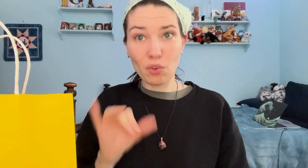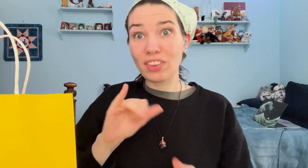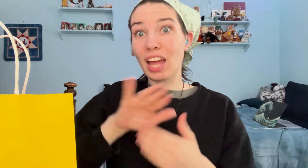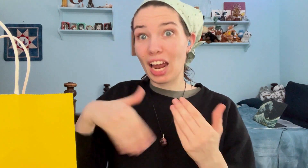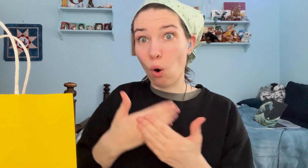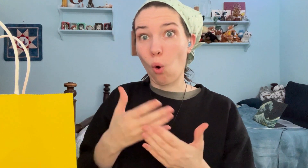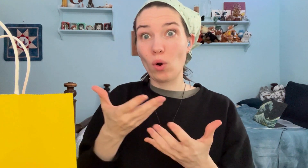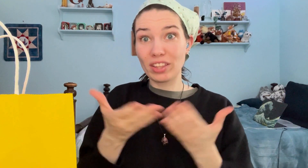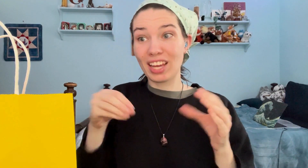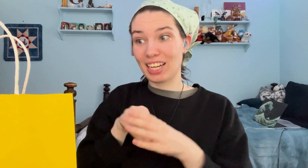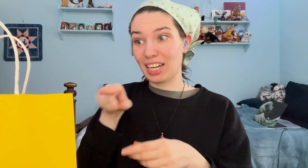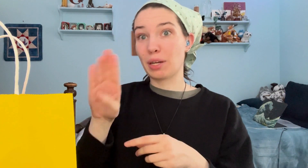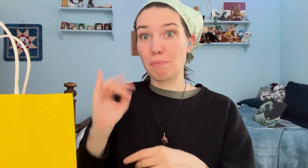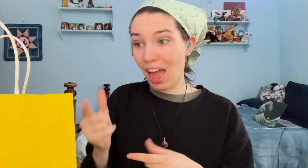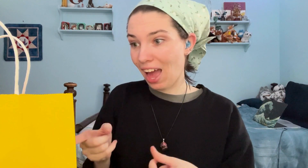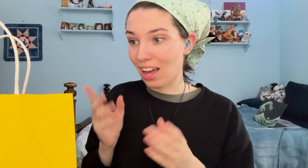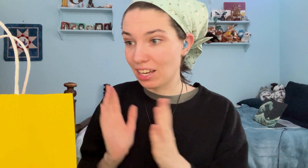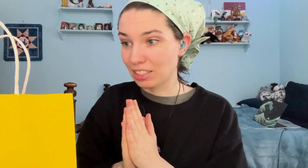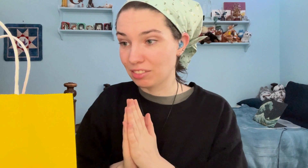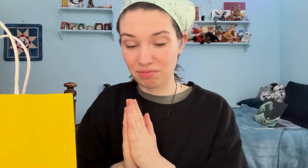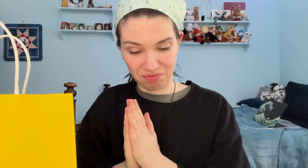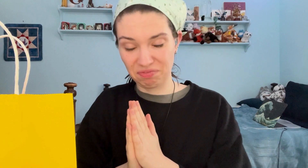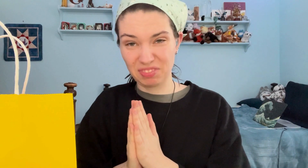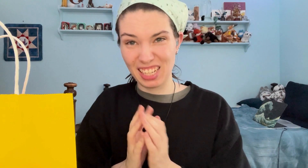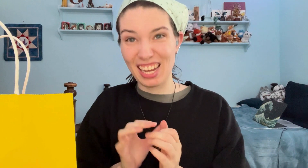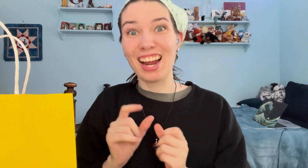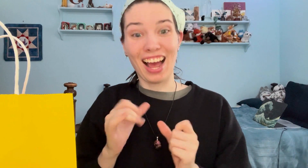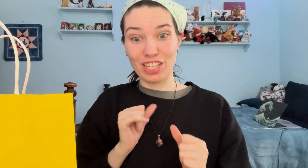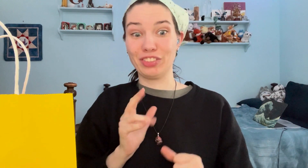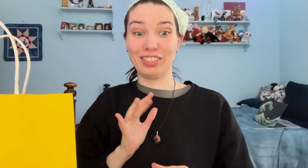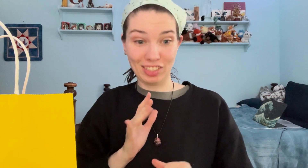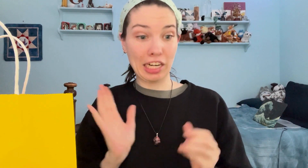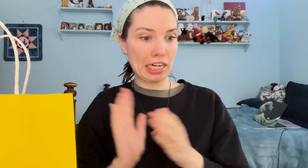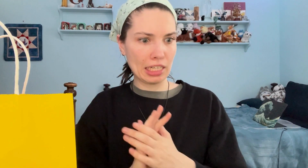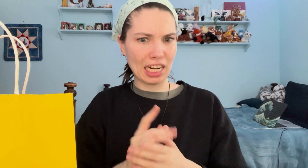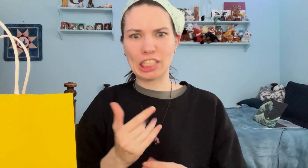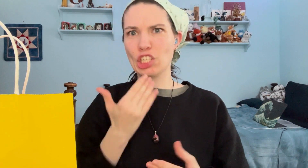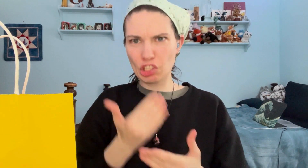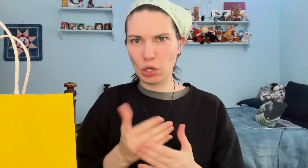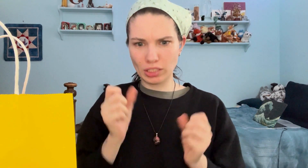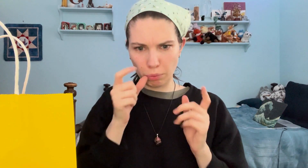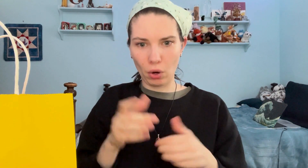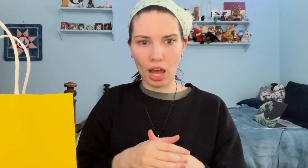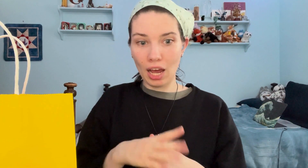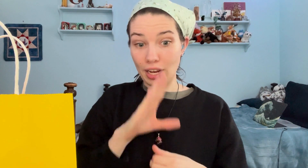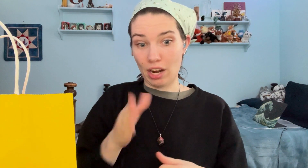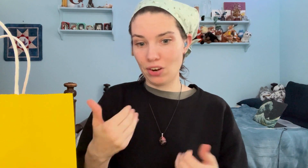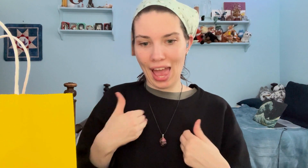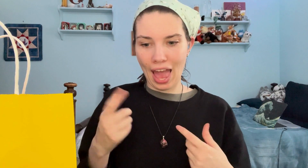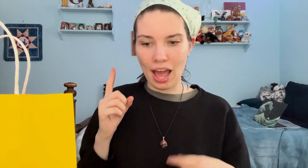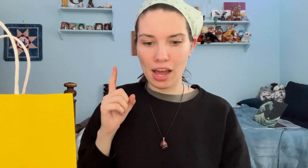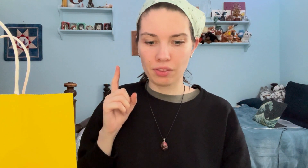That's all the things in the bag! That's neat! It's a good surrpise, I never have had...